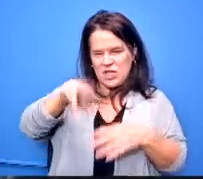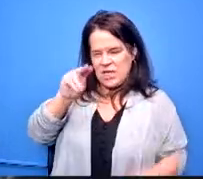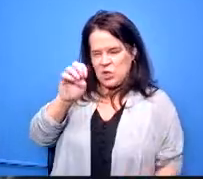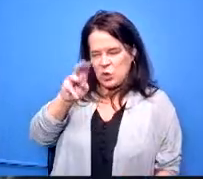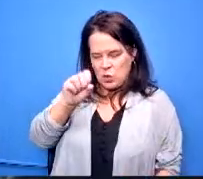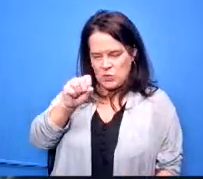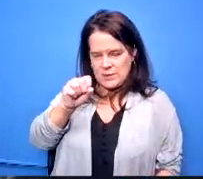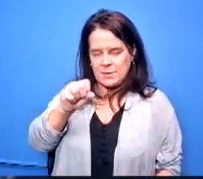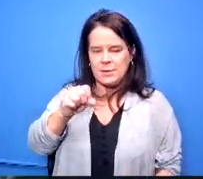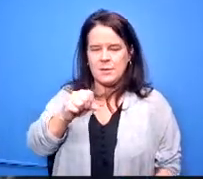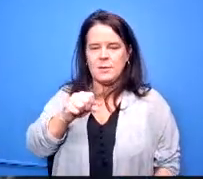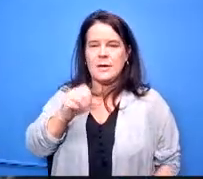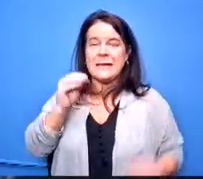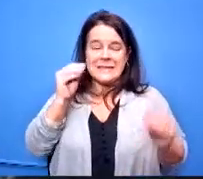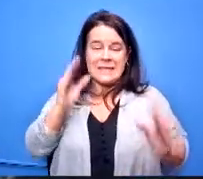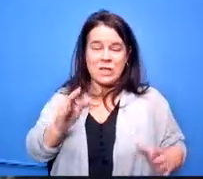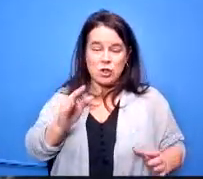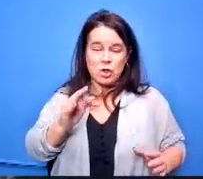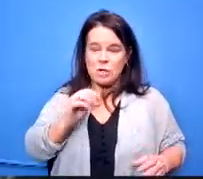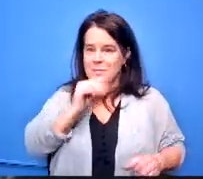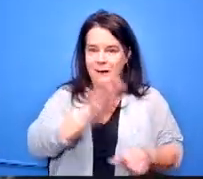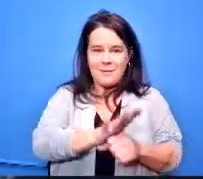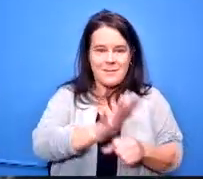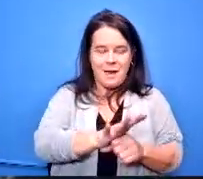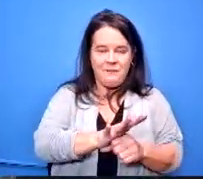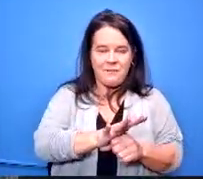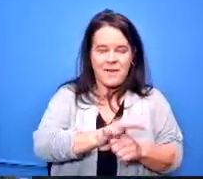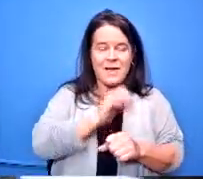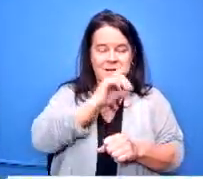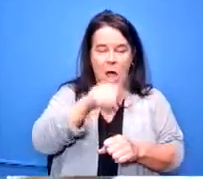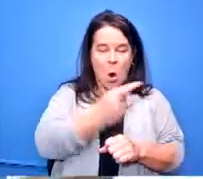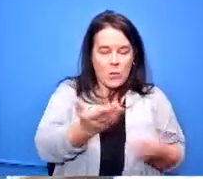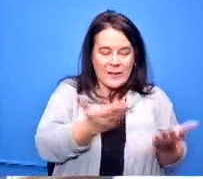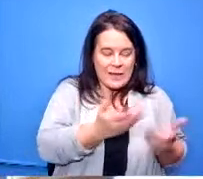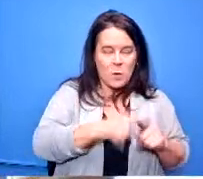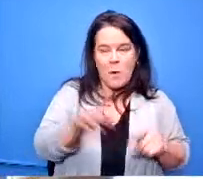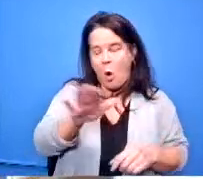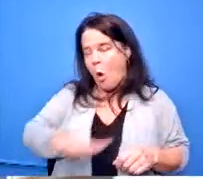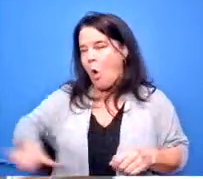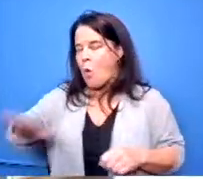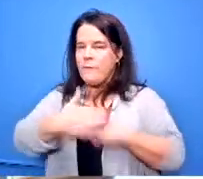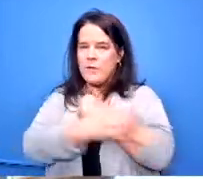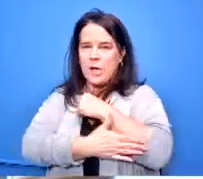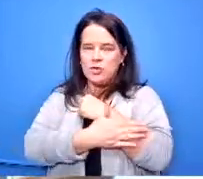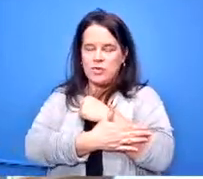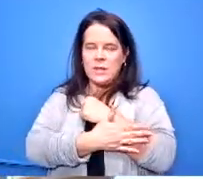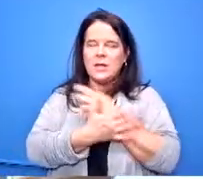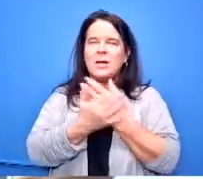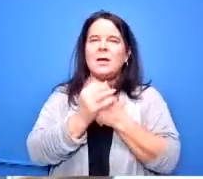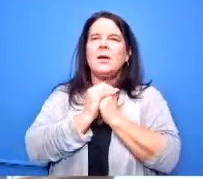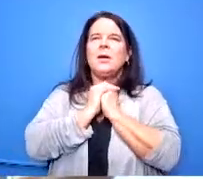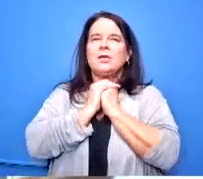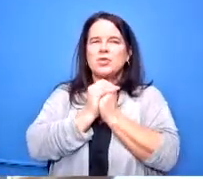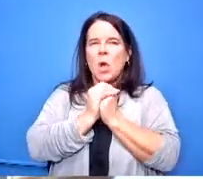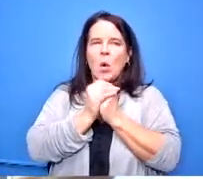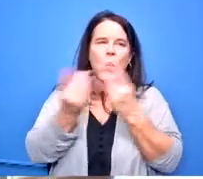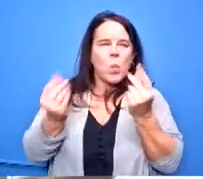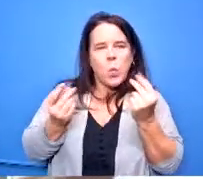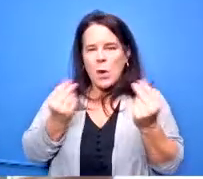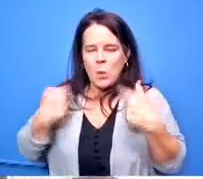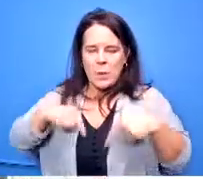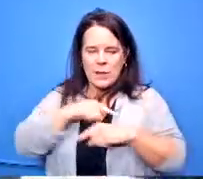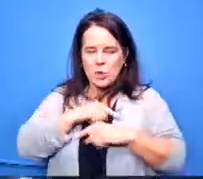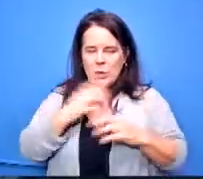locally there that it's a national thing so what kind of things are we then doing to one retain but